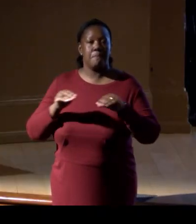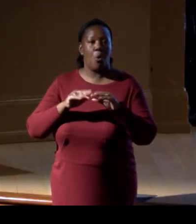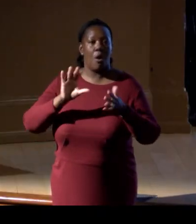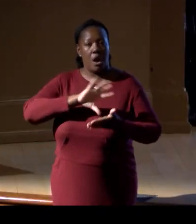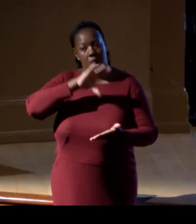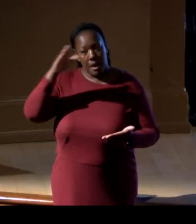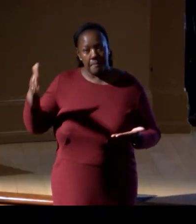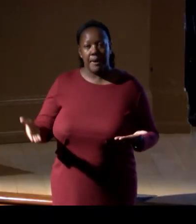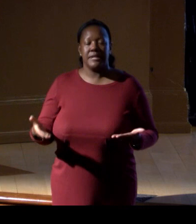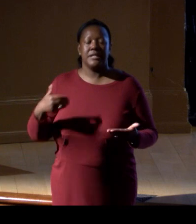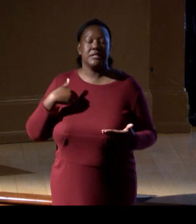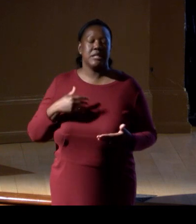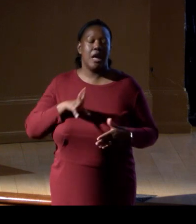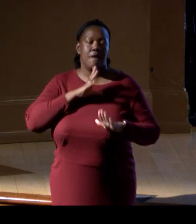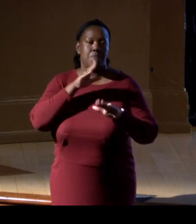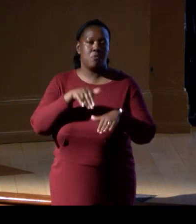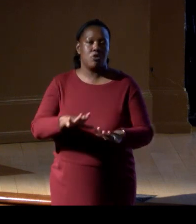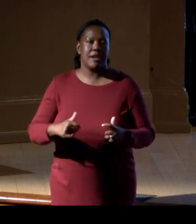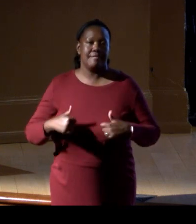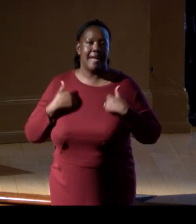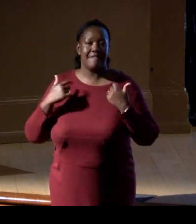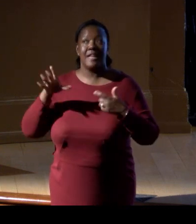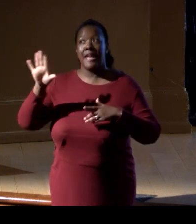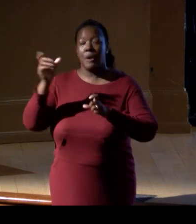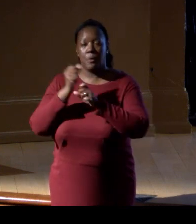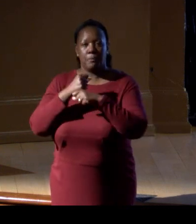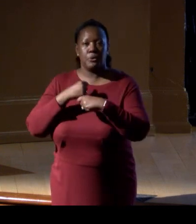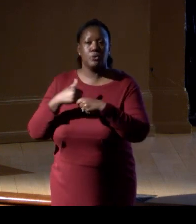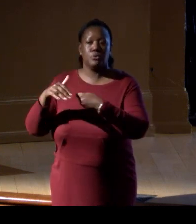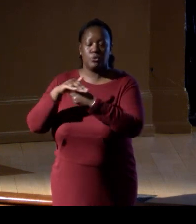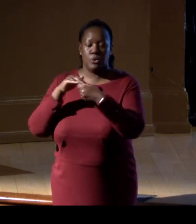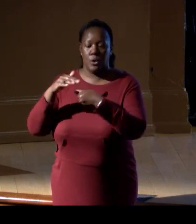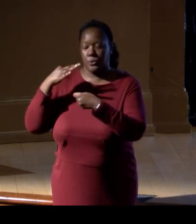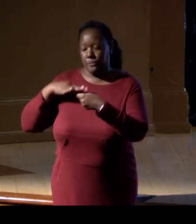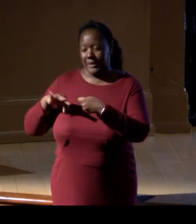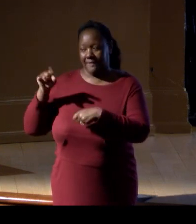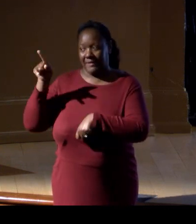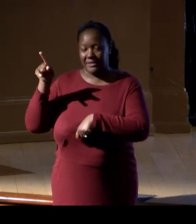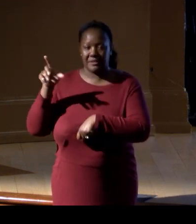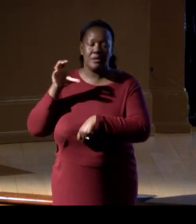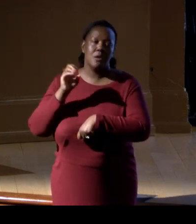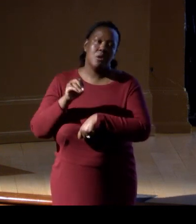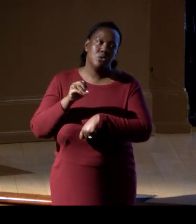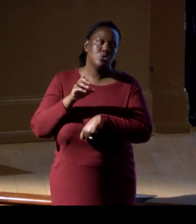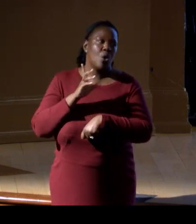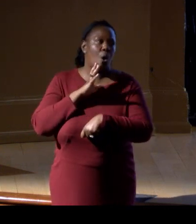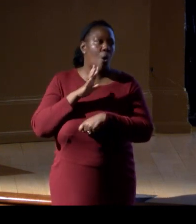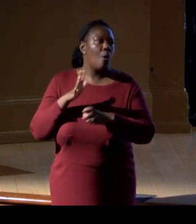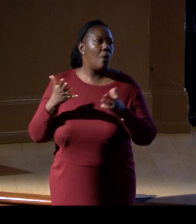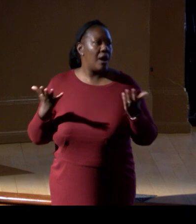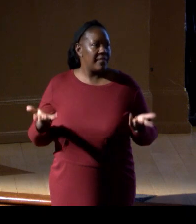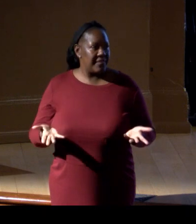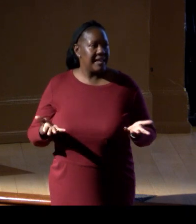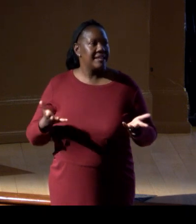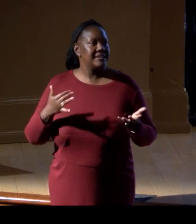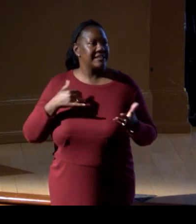and will be able to produce local benefits. So what these fully protected areas give us is